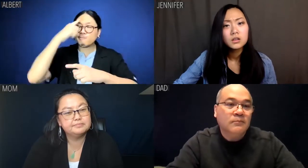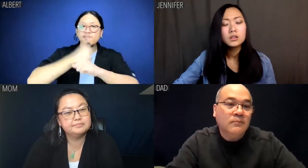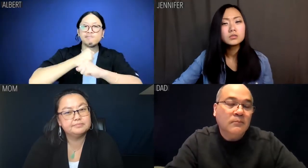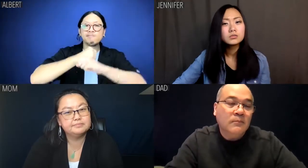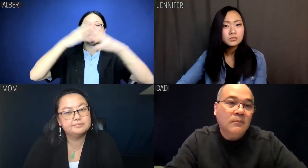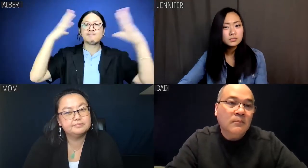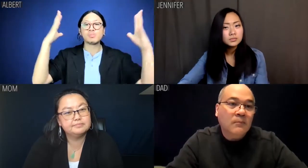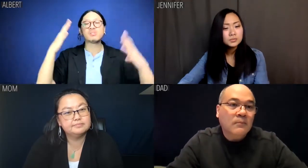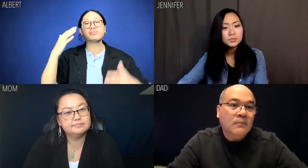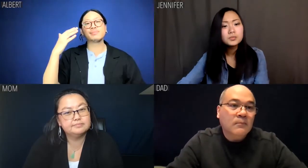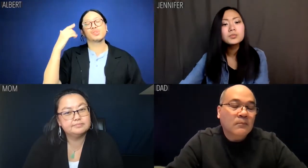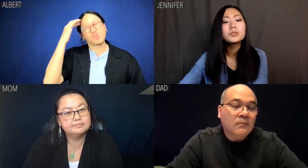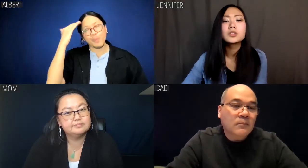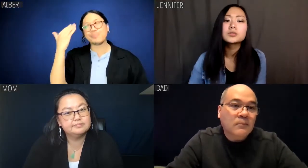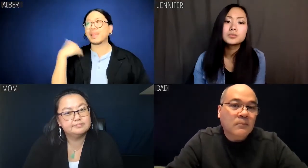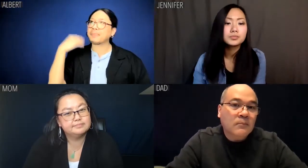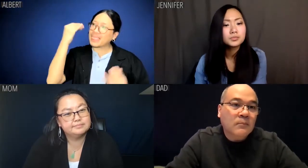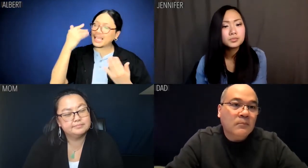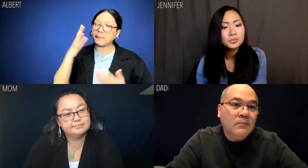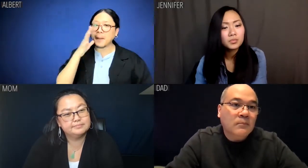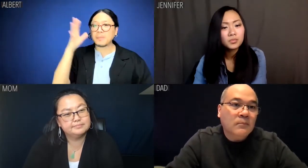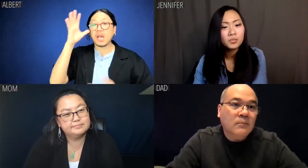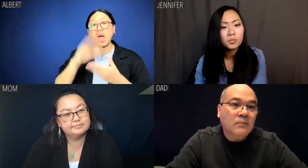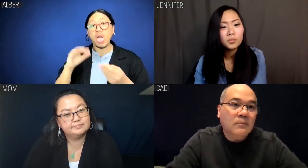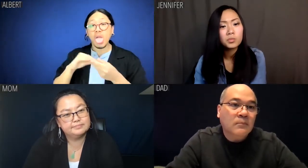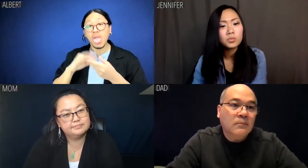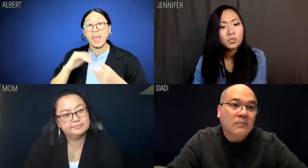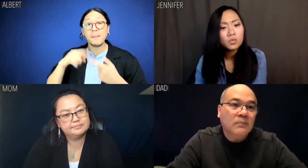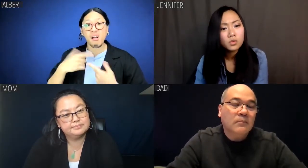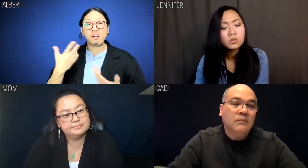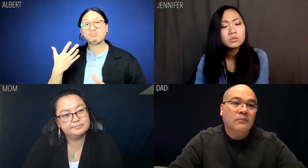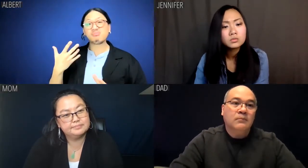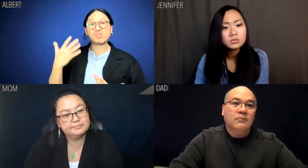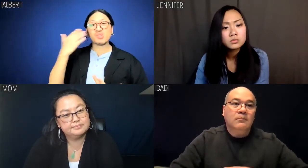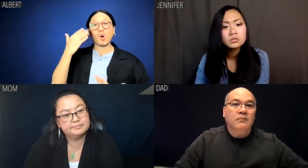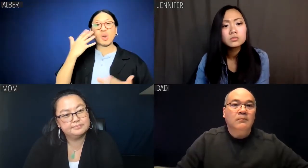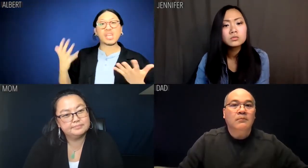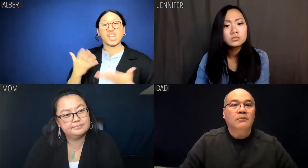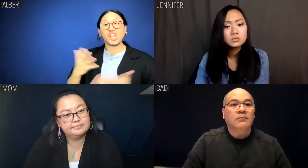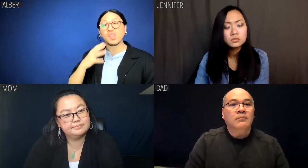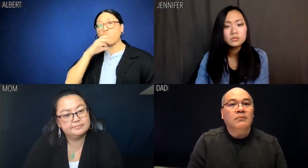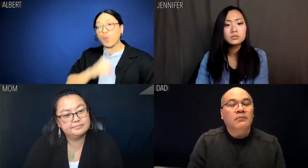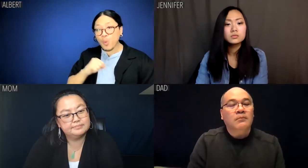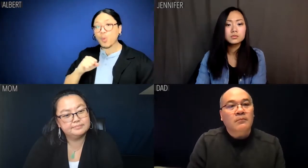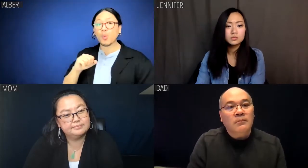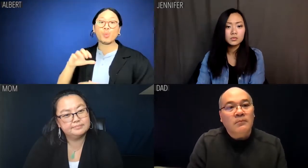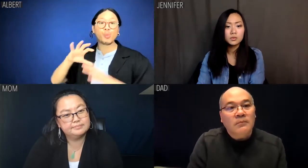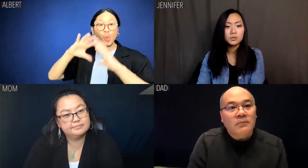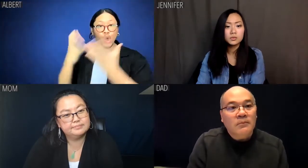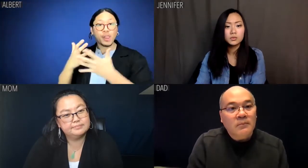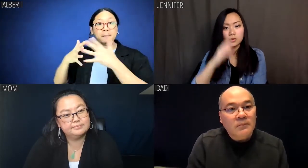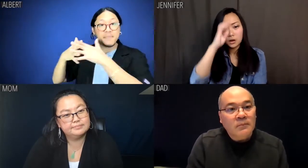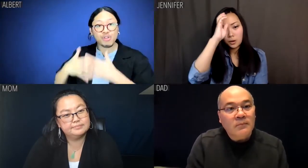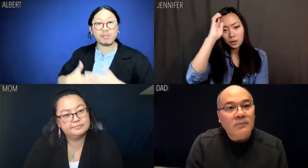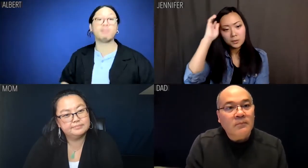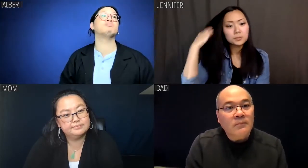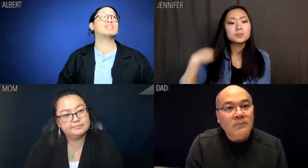I'm thinking maybe mom and dad raised us in old world America.